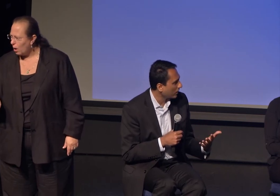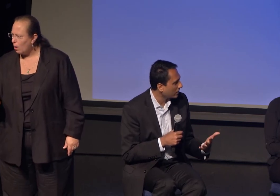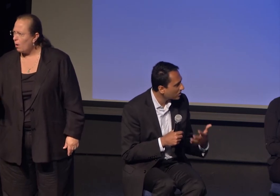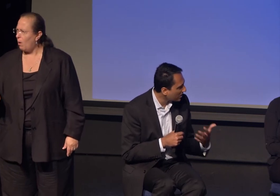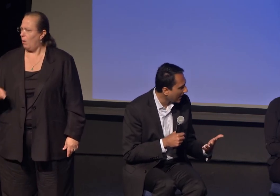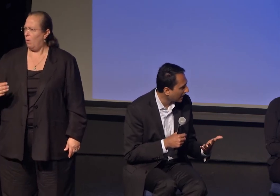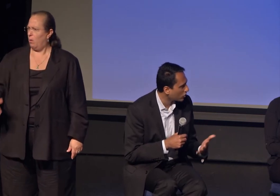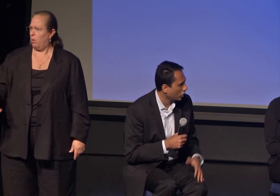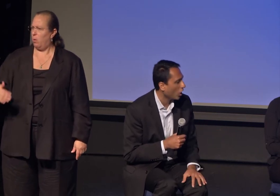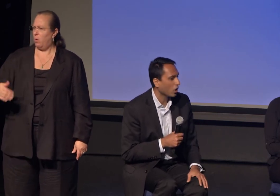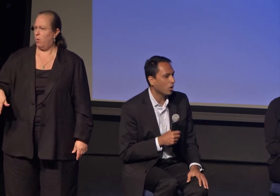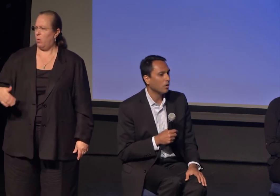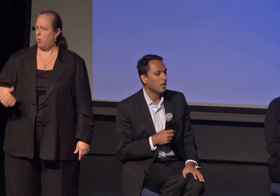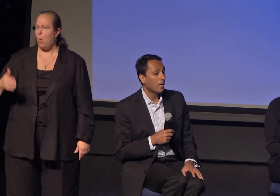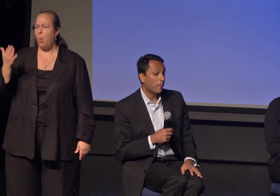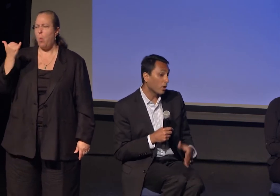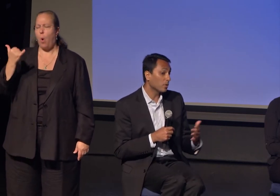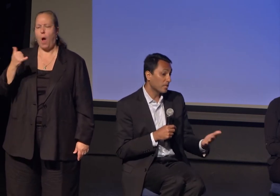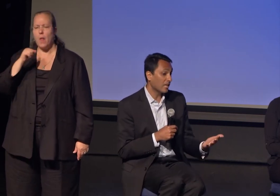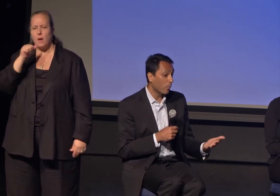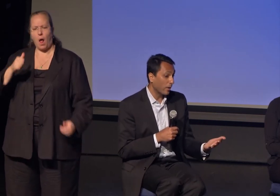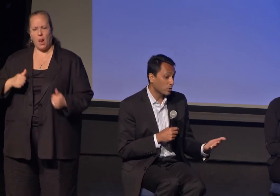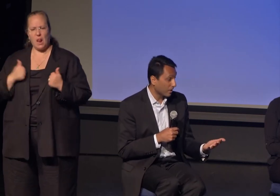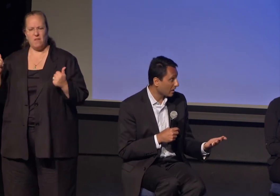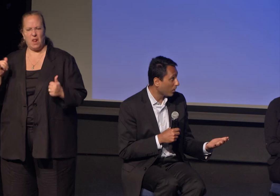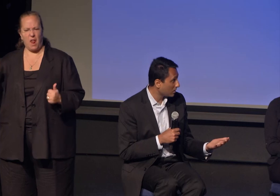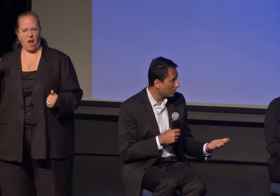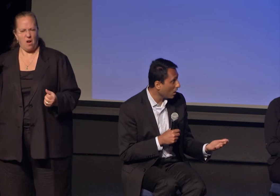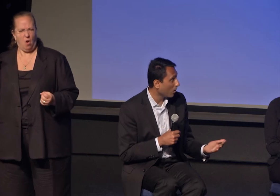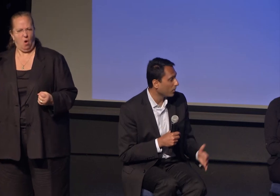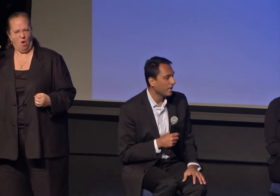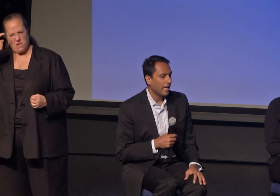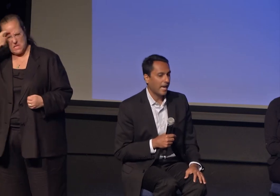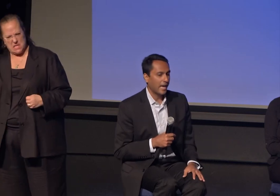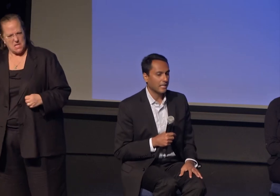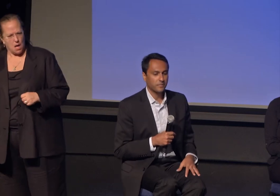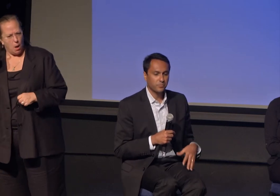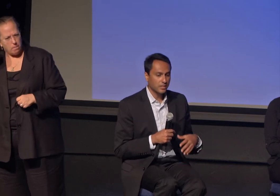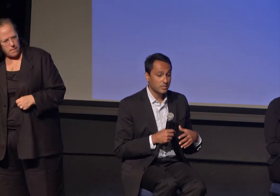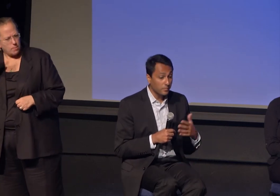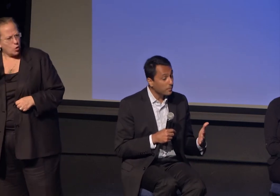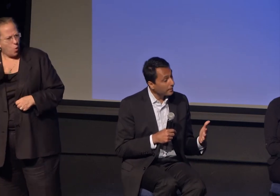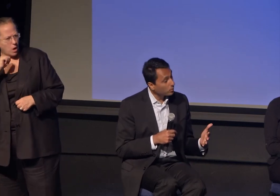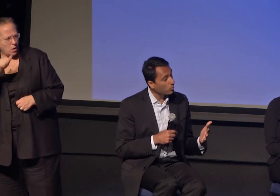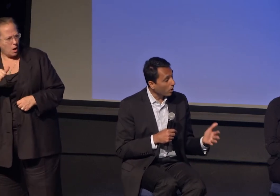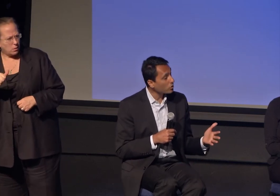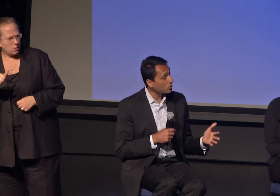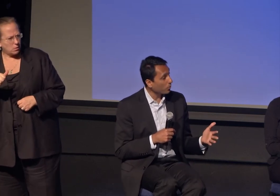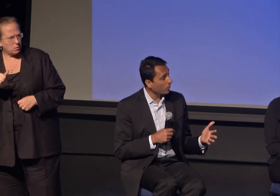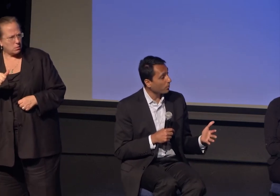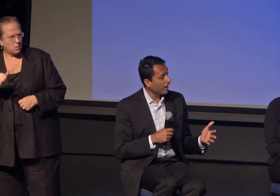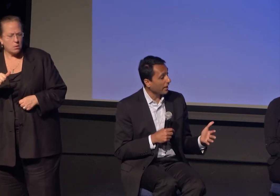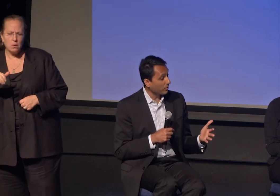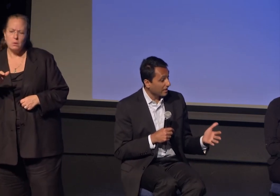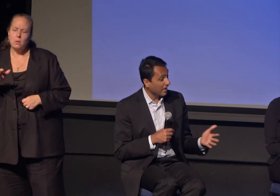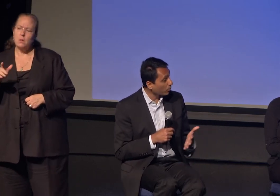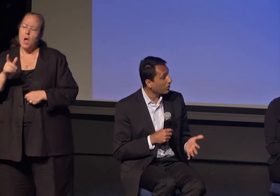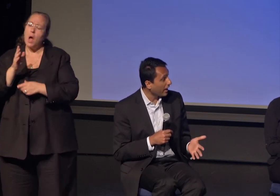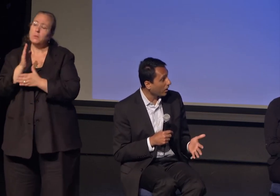Stain on Chicago? Part of the reason I went was because I wanted to know. Some of the people who marched with King were there.